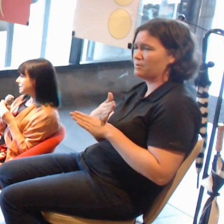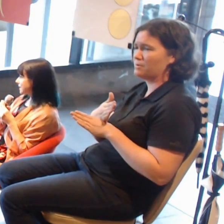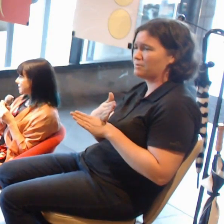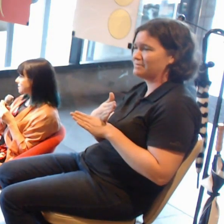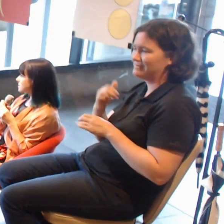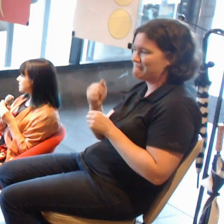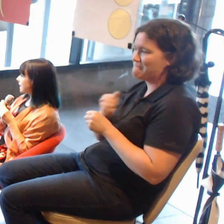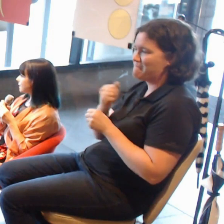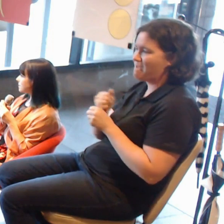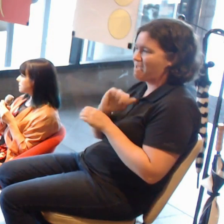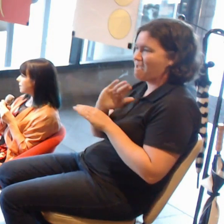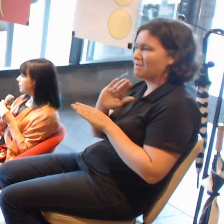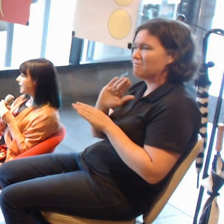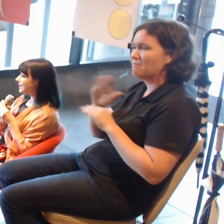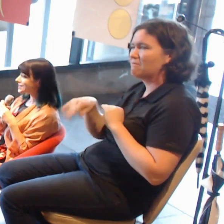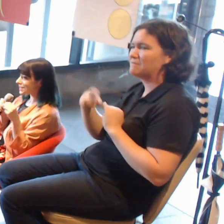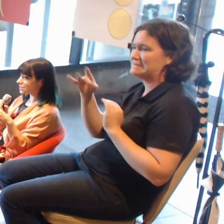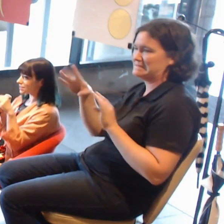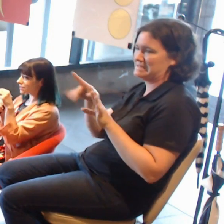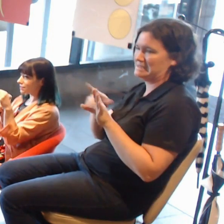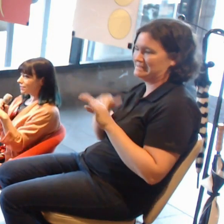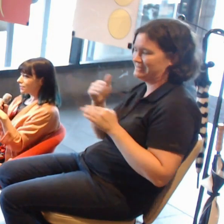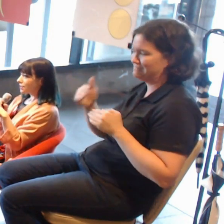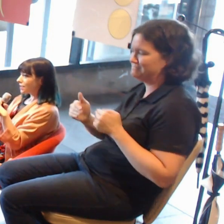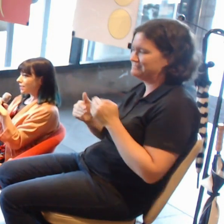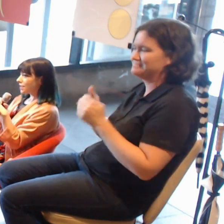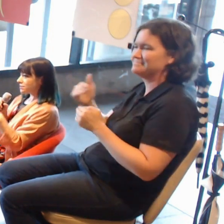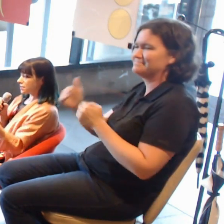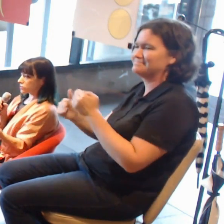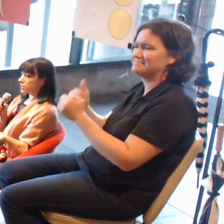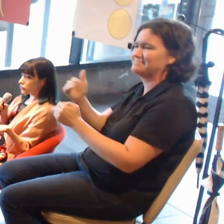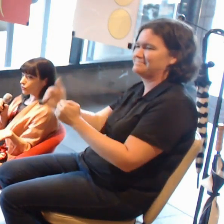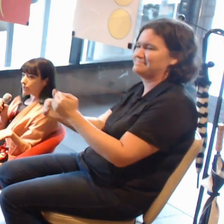And that is a drawing practice.